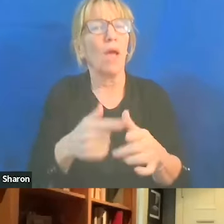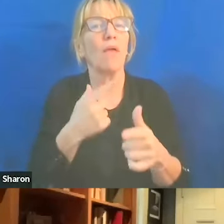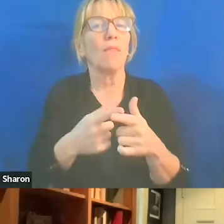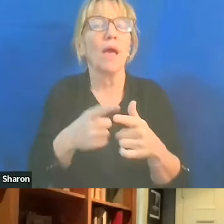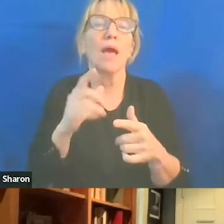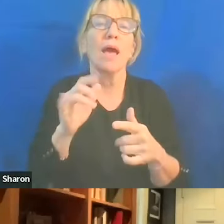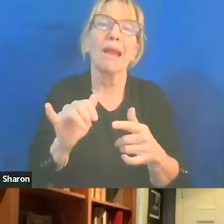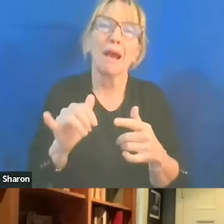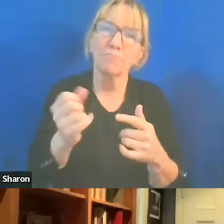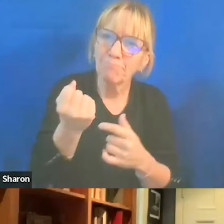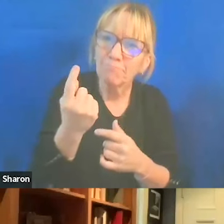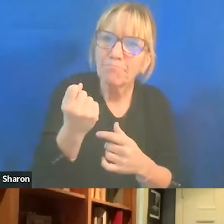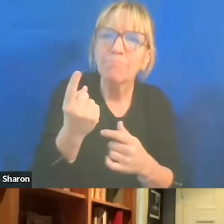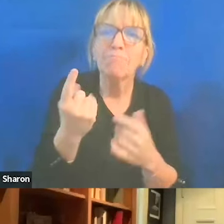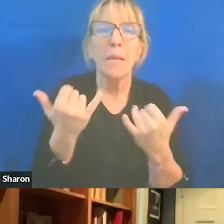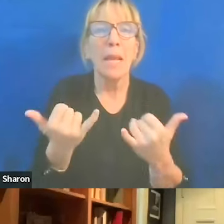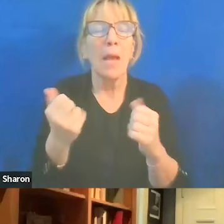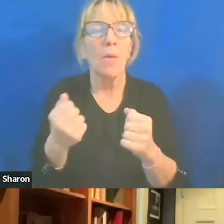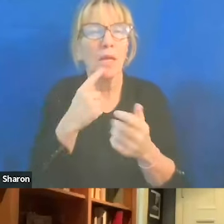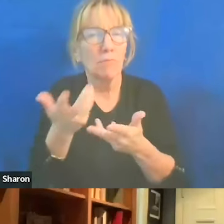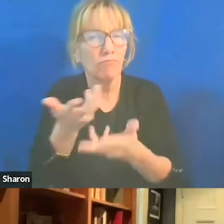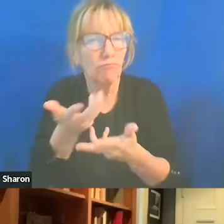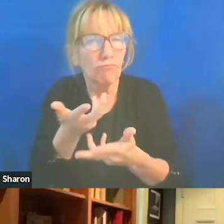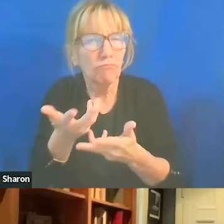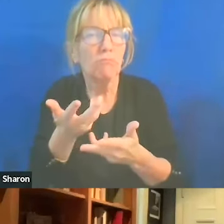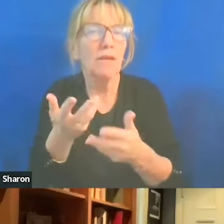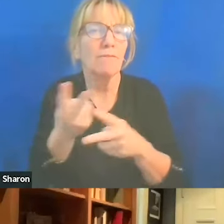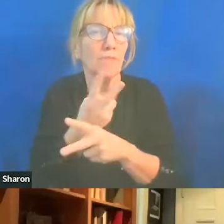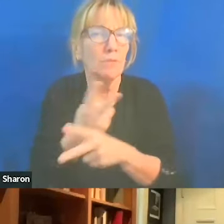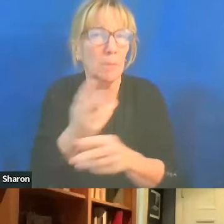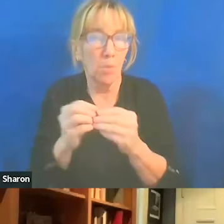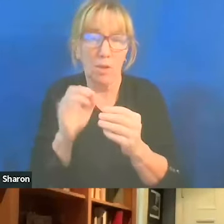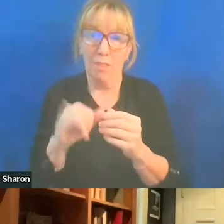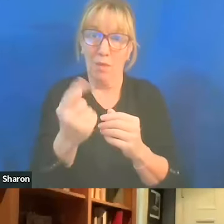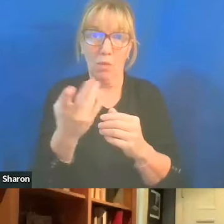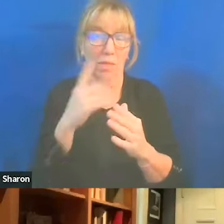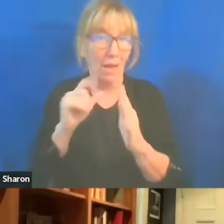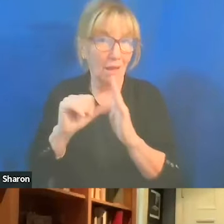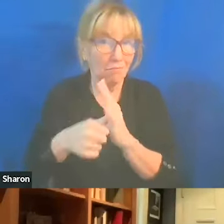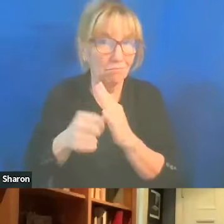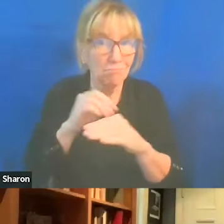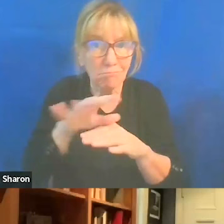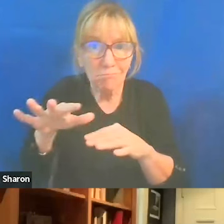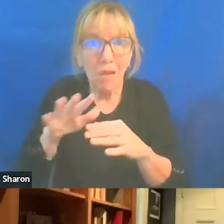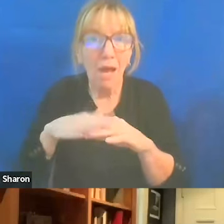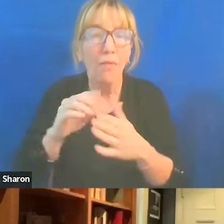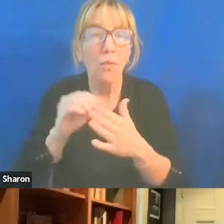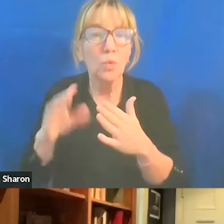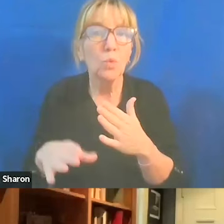to be able to engage with that more. So that was one of the things I shared with the students. And also, about the uptick